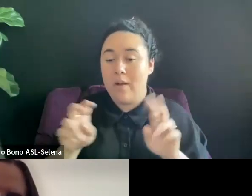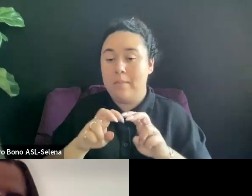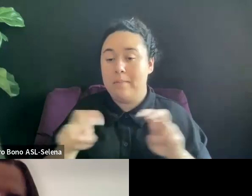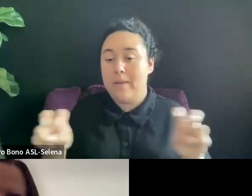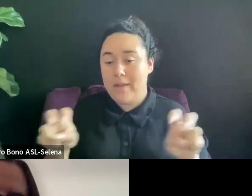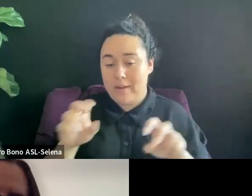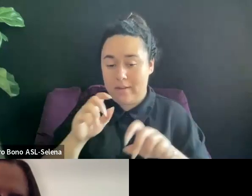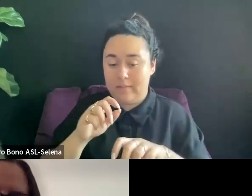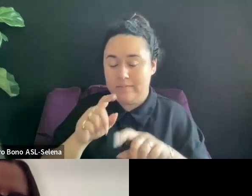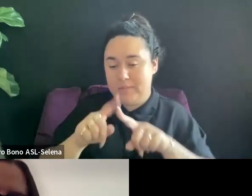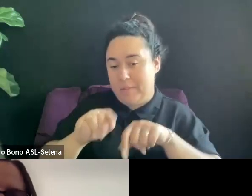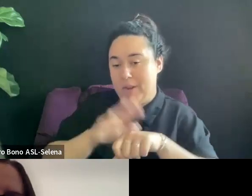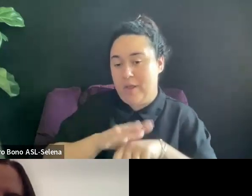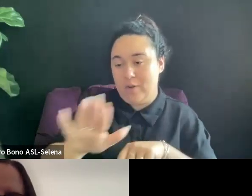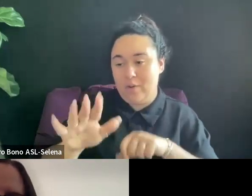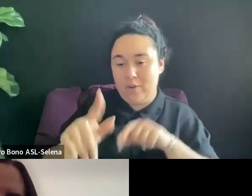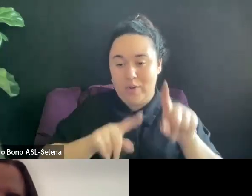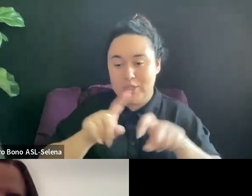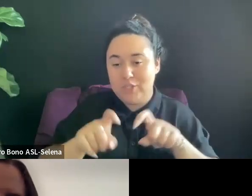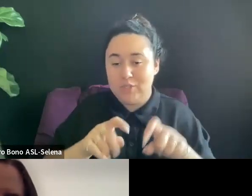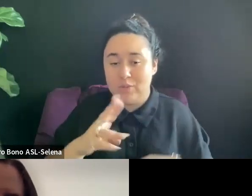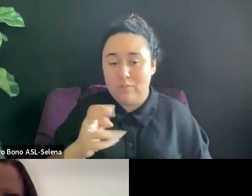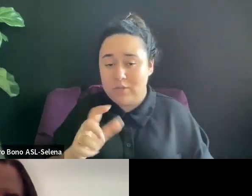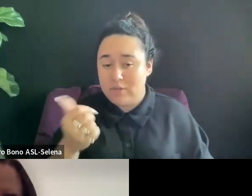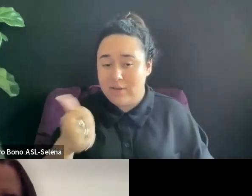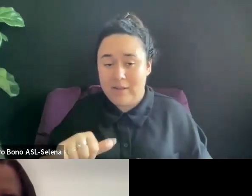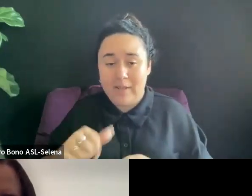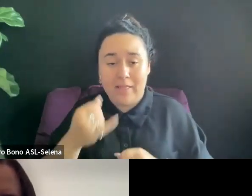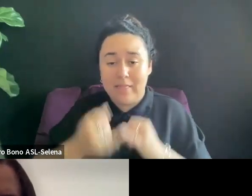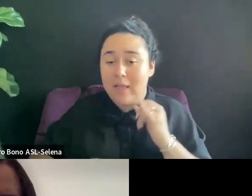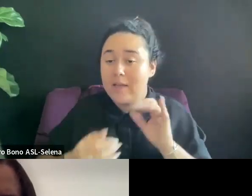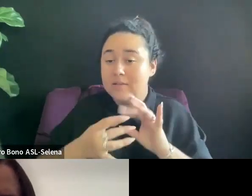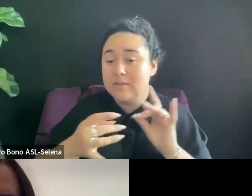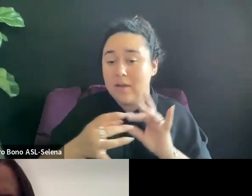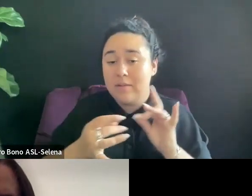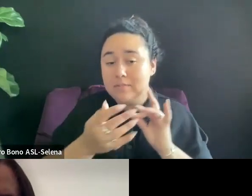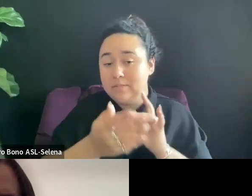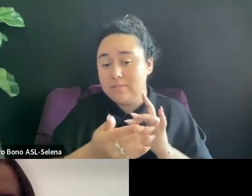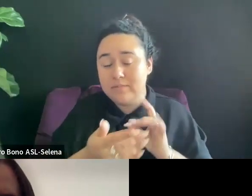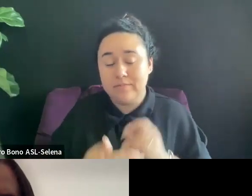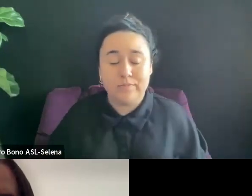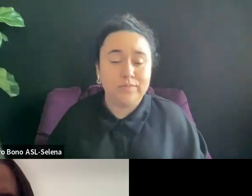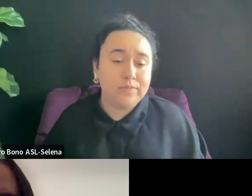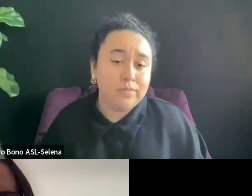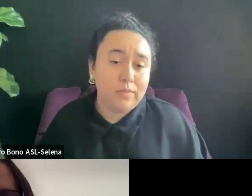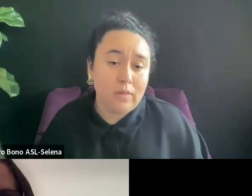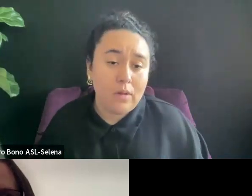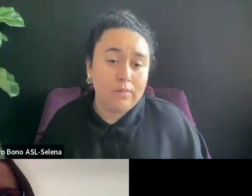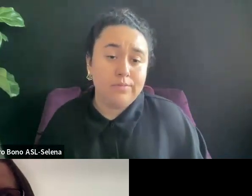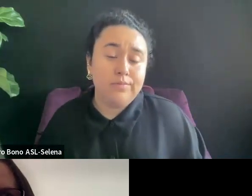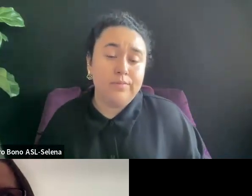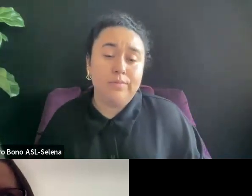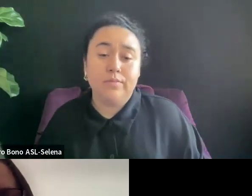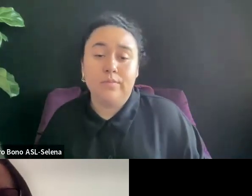ANY FINAL THOUGHTS OR REMARKS? I THINK JUST BE A GOOD PERSON.